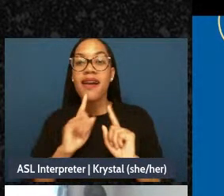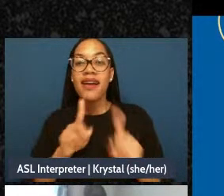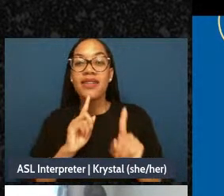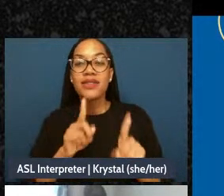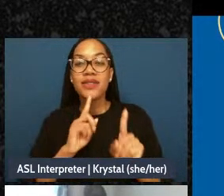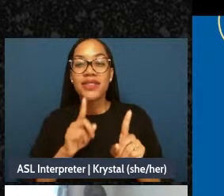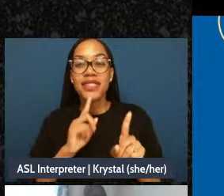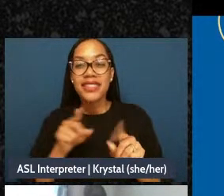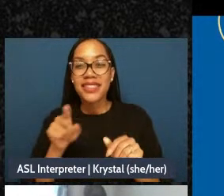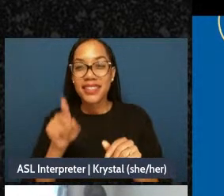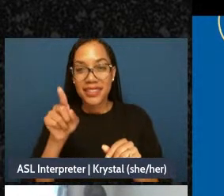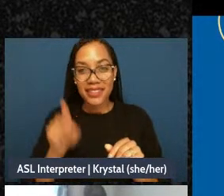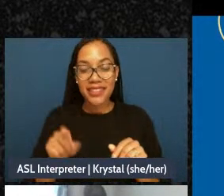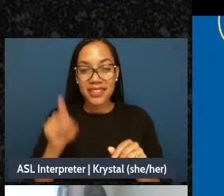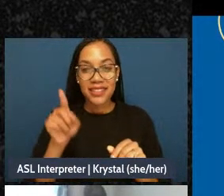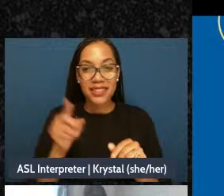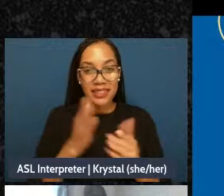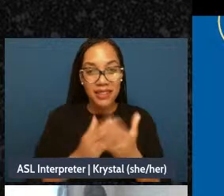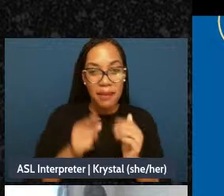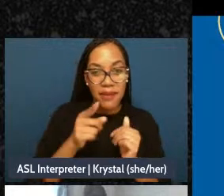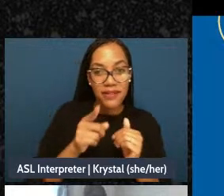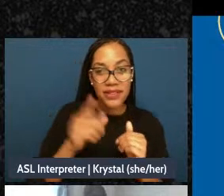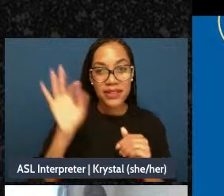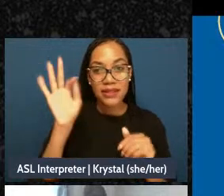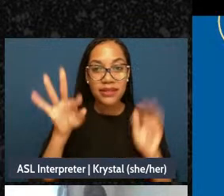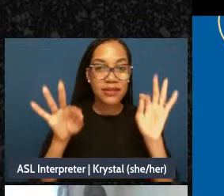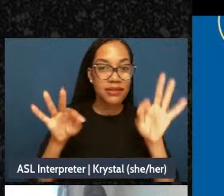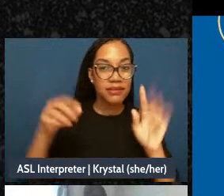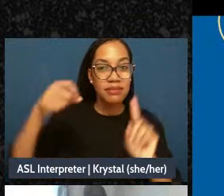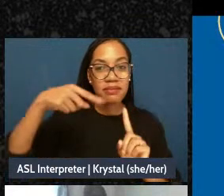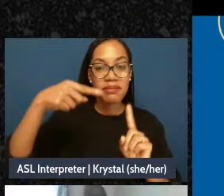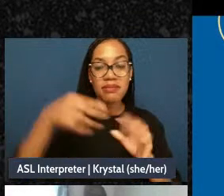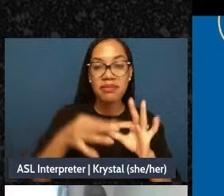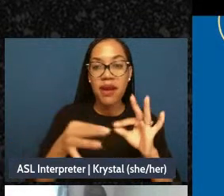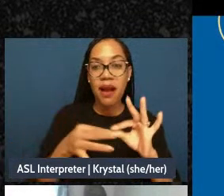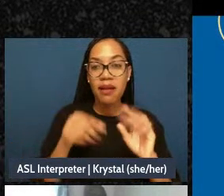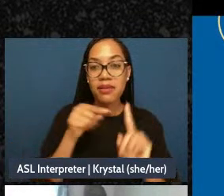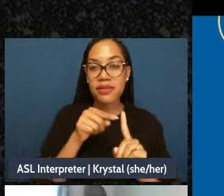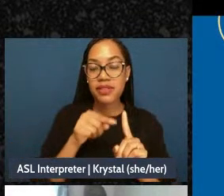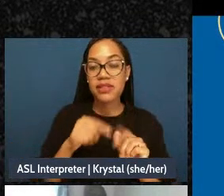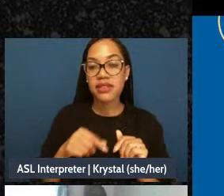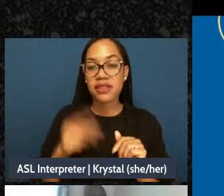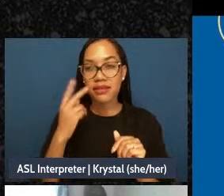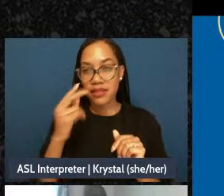some-some of these prompts are ready in in the comments in the ways in which they are answering,